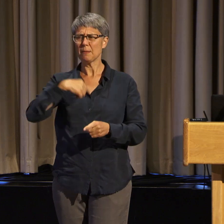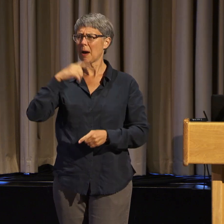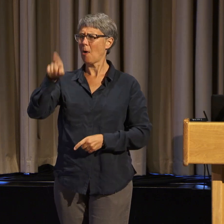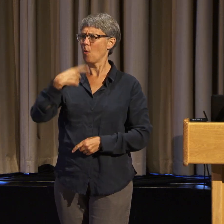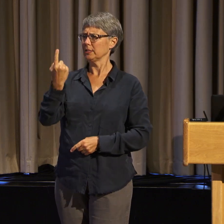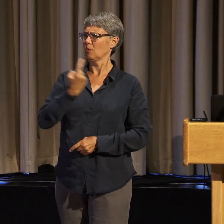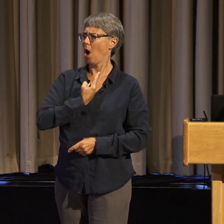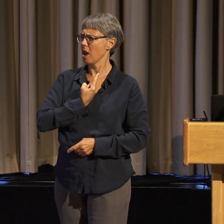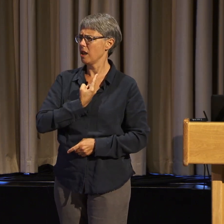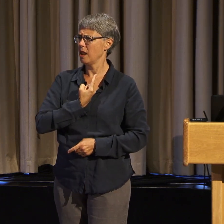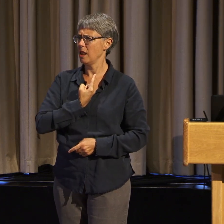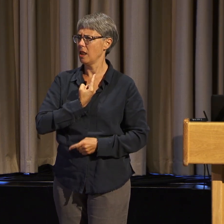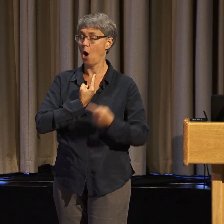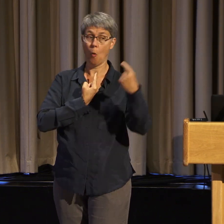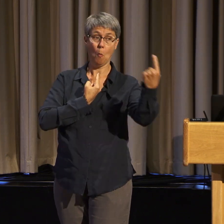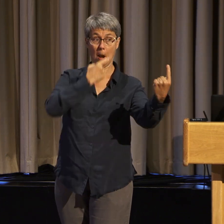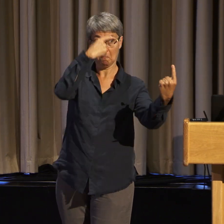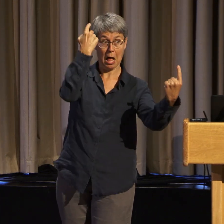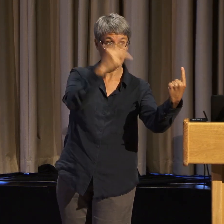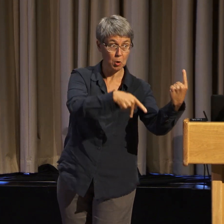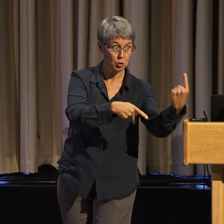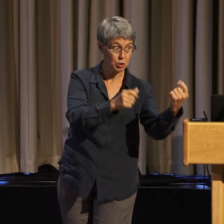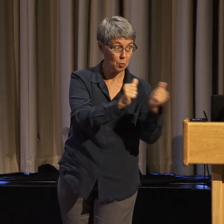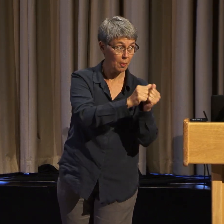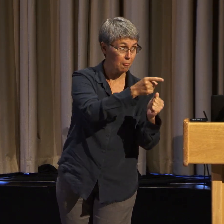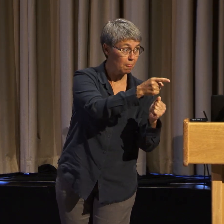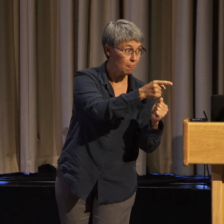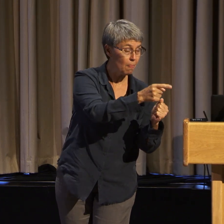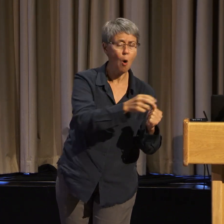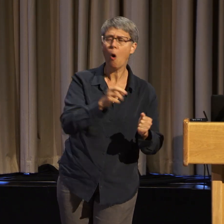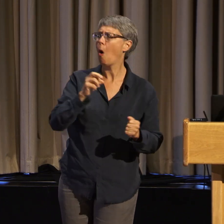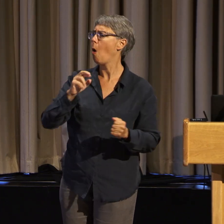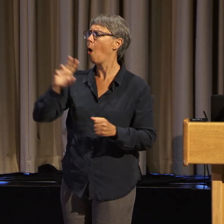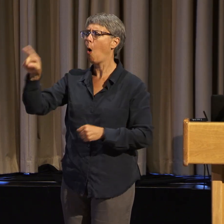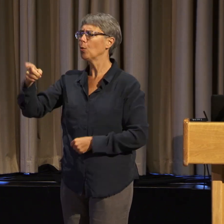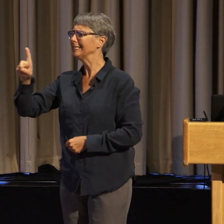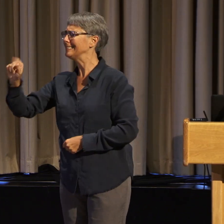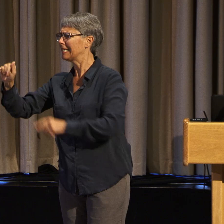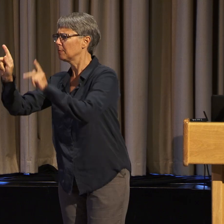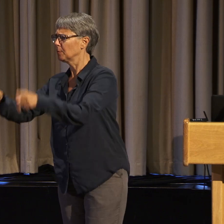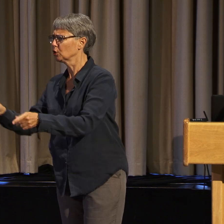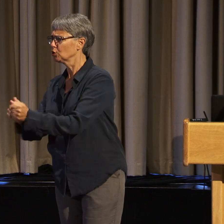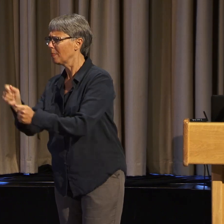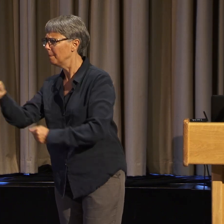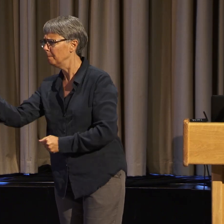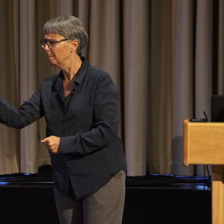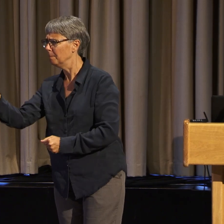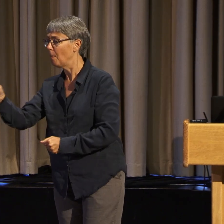or I was the only disabled person, or both.